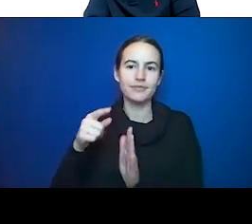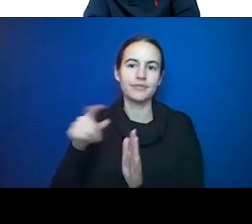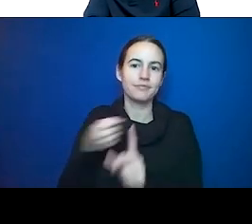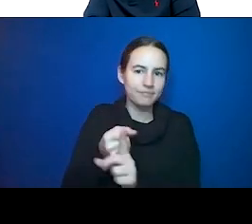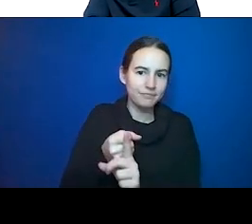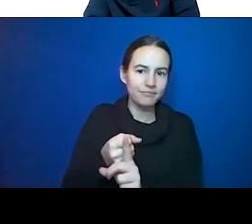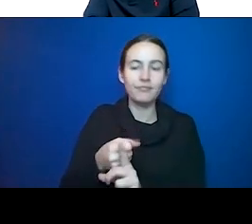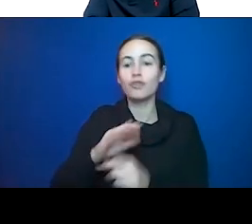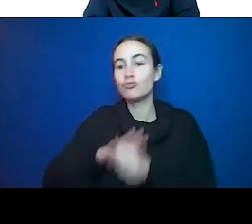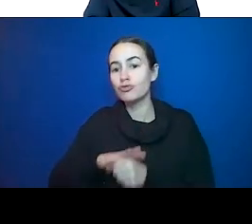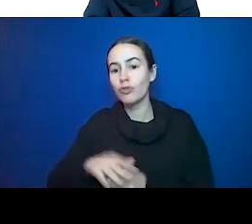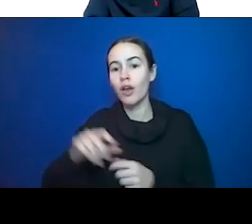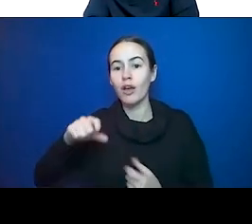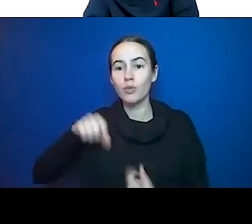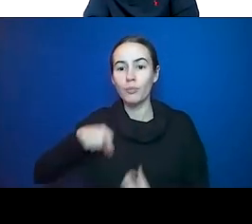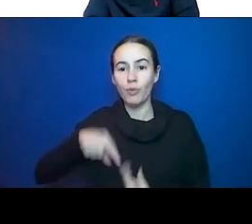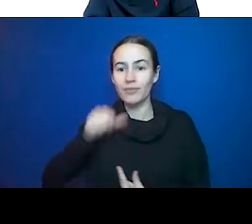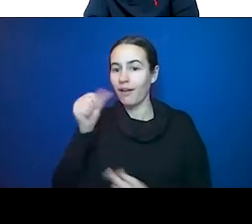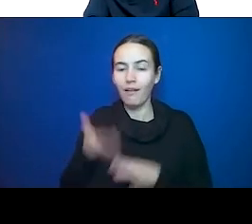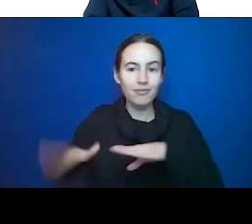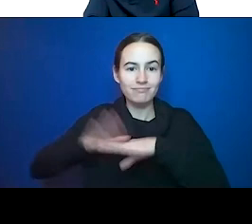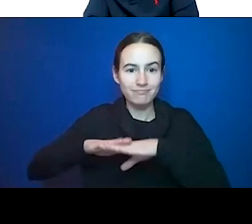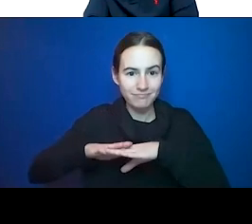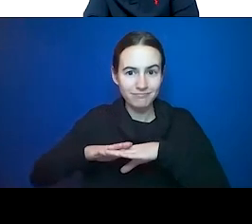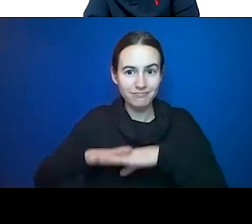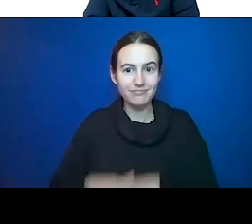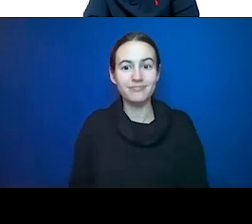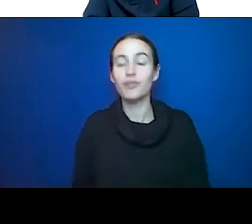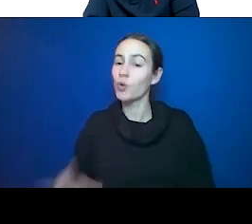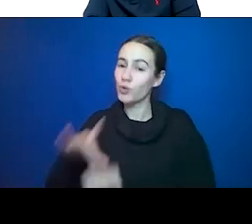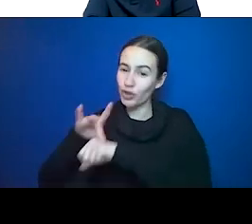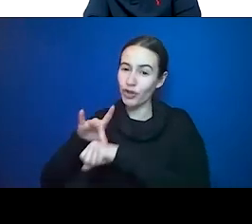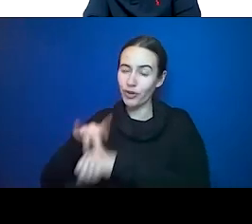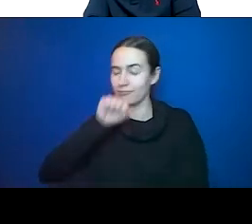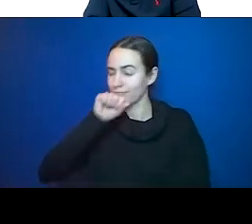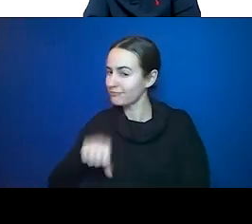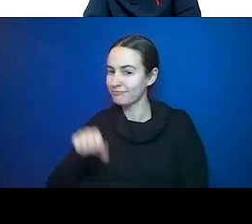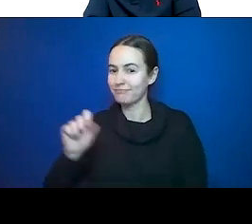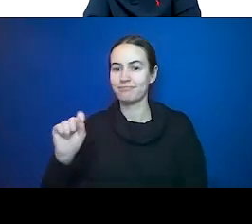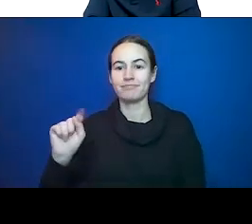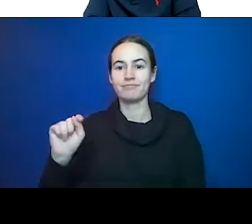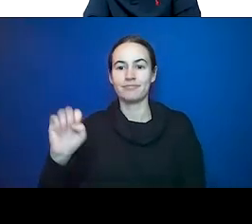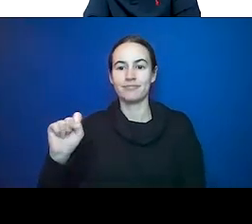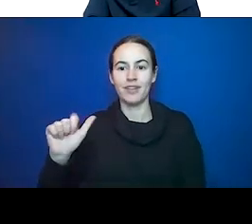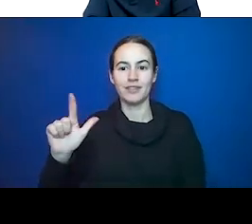good lifestyle. Earth loves TESLA. So again, what we eat matters. It really does matter